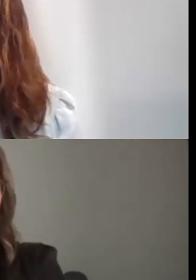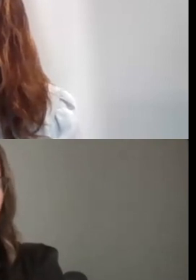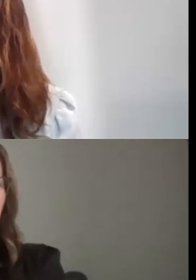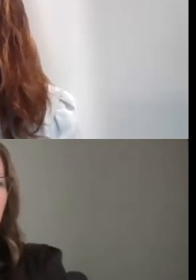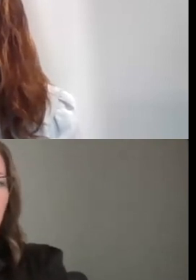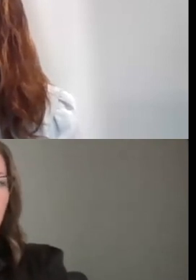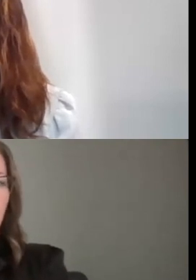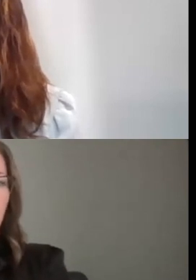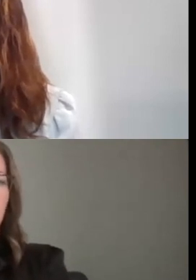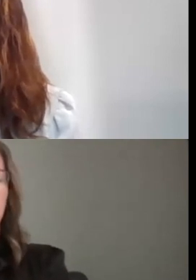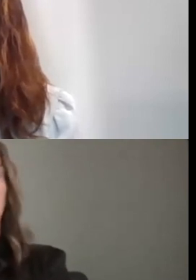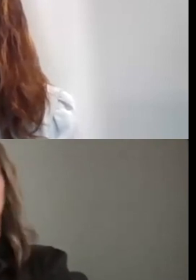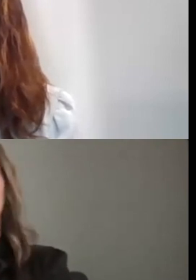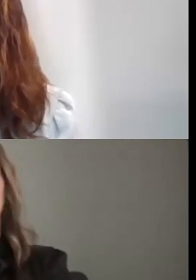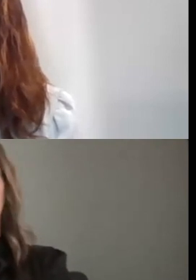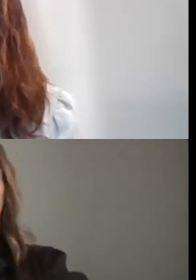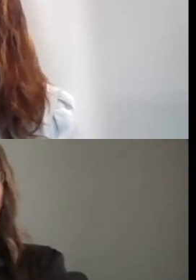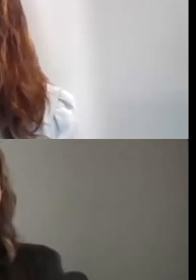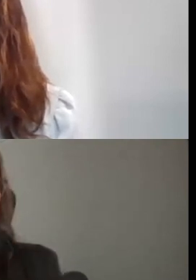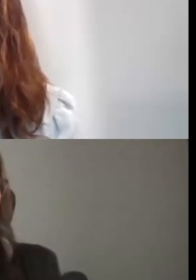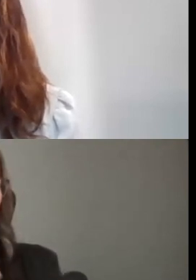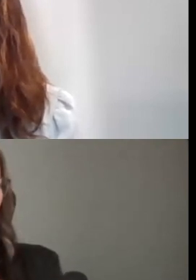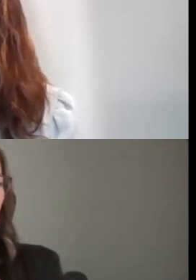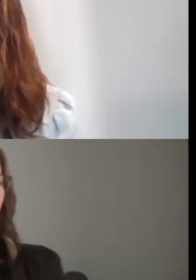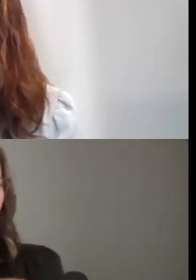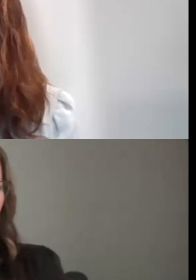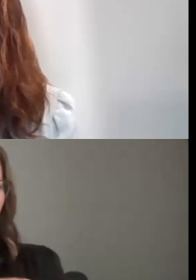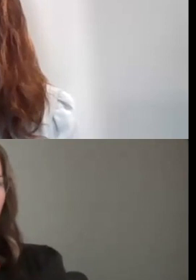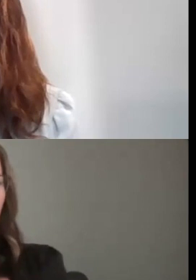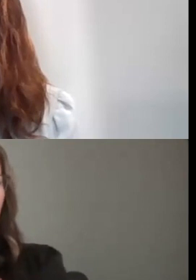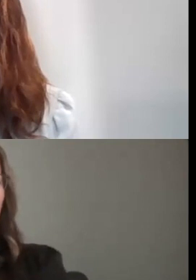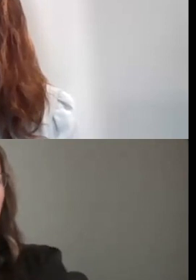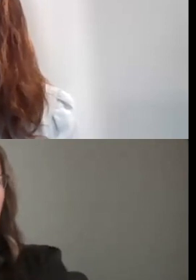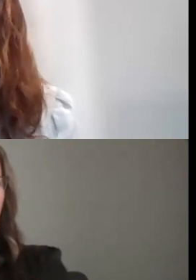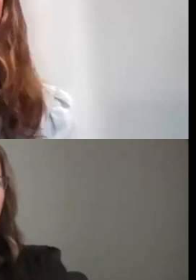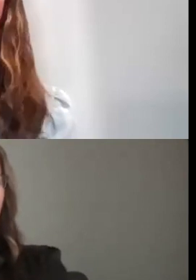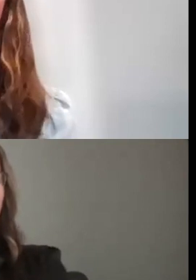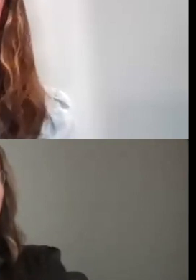SO, AS WE REFERENCED BEFORE, THE WORK SAMPLE REQUIREMENTS ARE GOING TO BE DIFFERENT FOR,